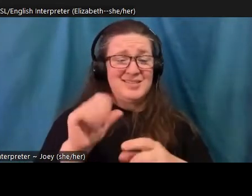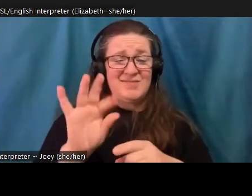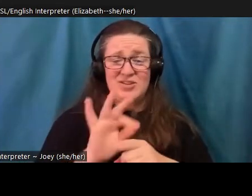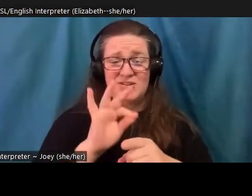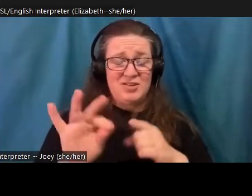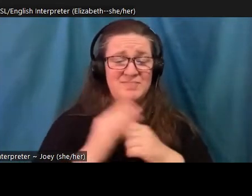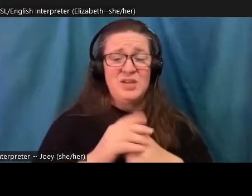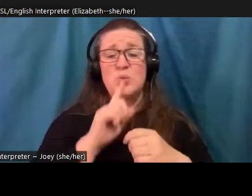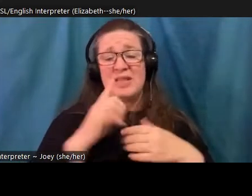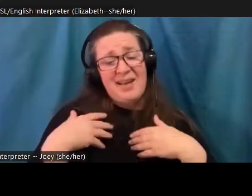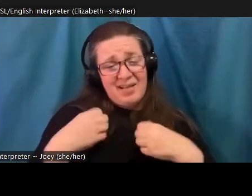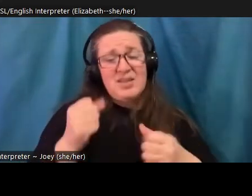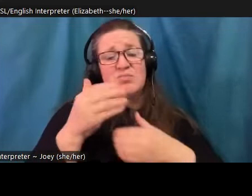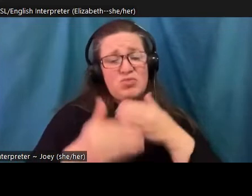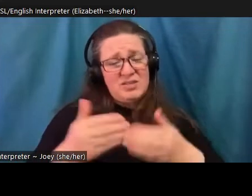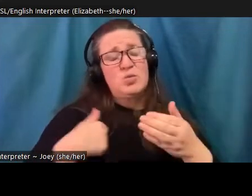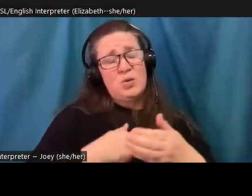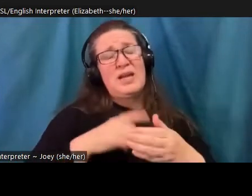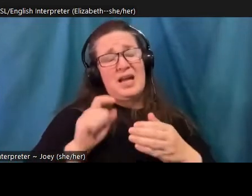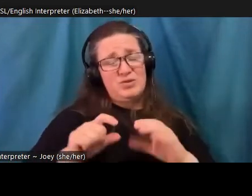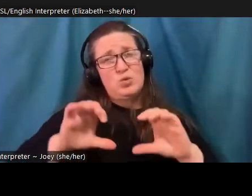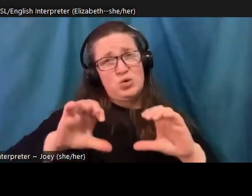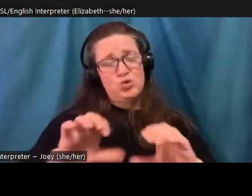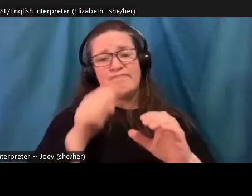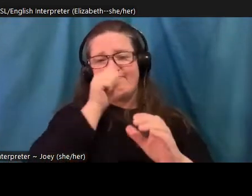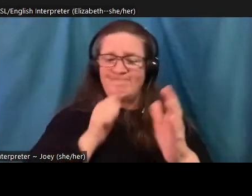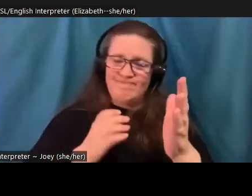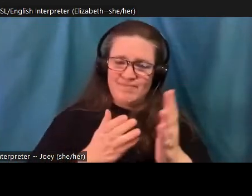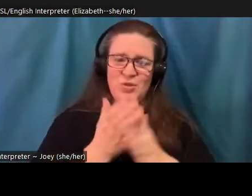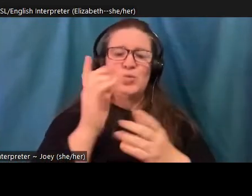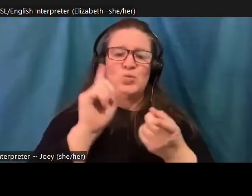heal. First, grief isn't just one of many options for